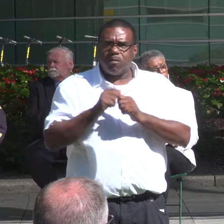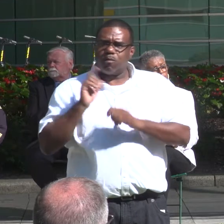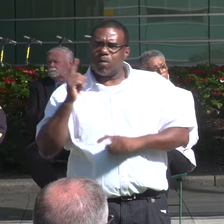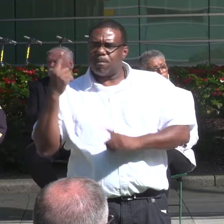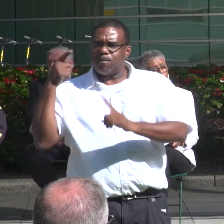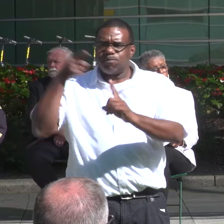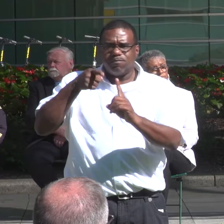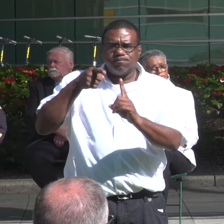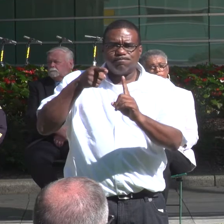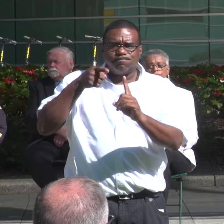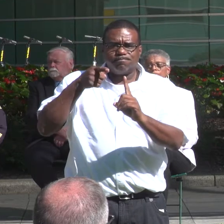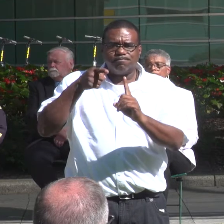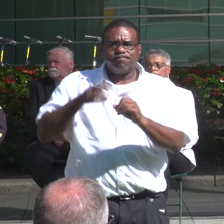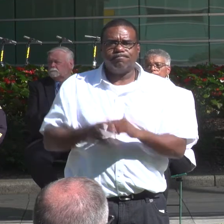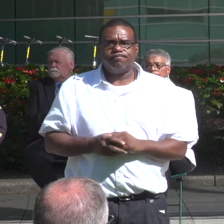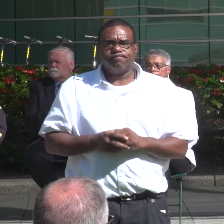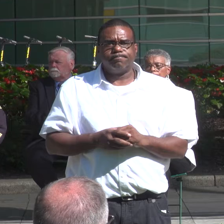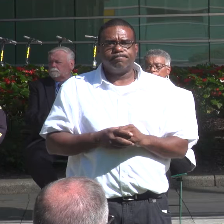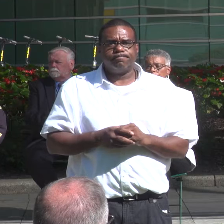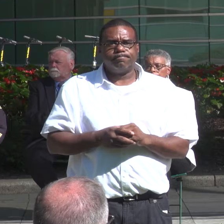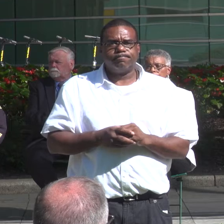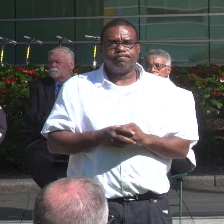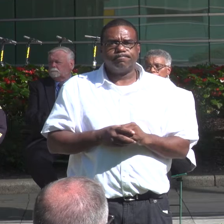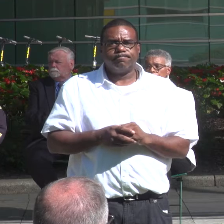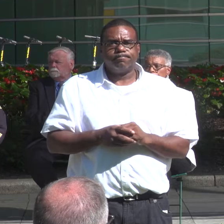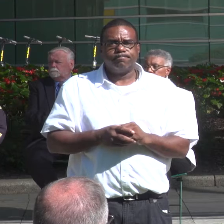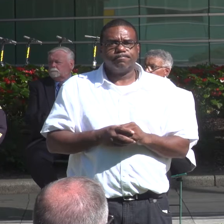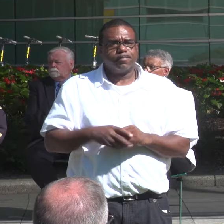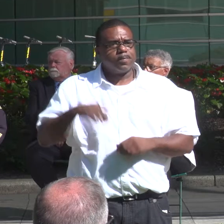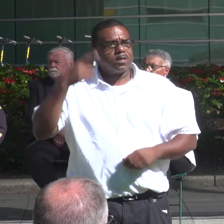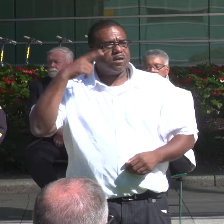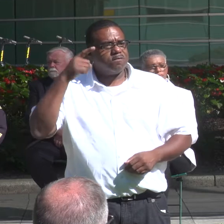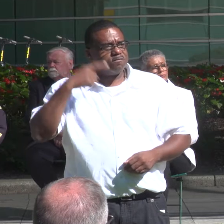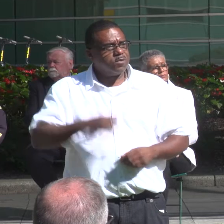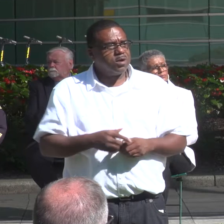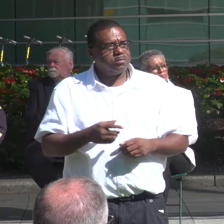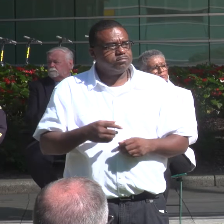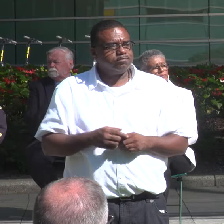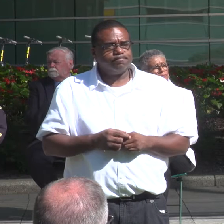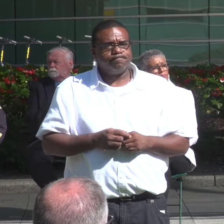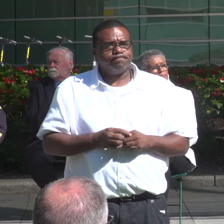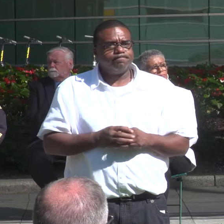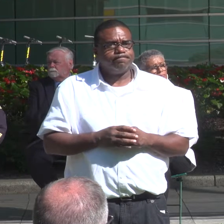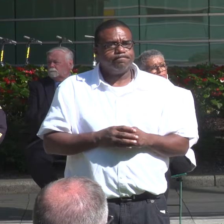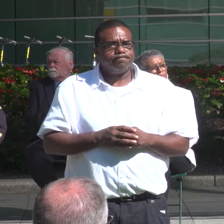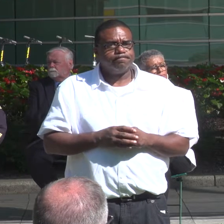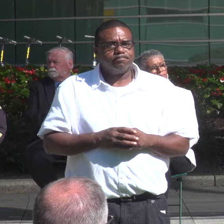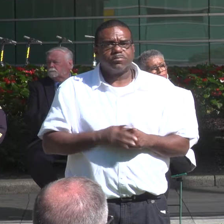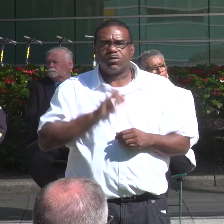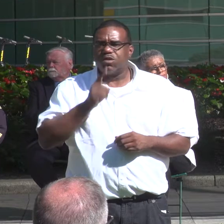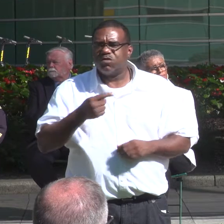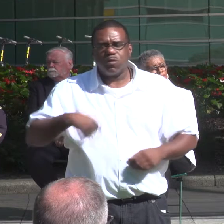AND ONE PURPOSE ONLY AND THAT IS TO BE SURE THAT WE NEVER